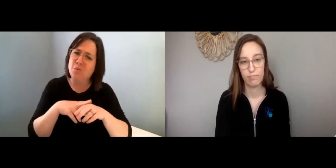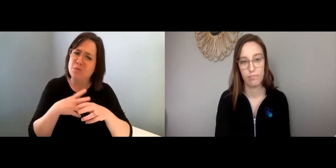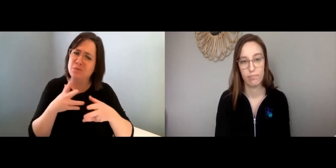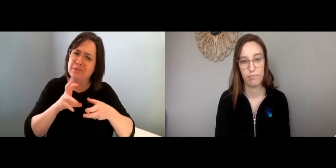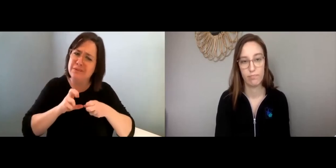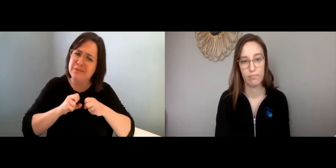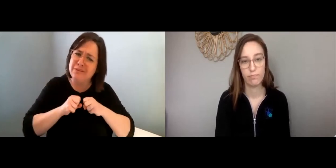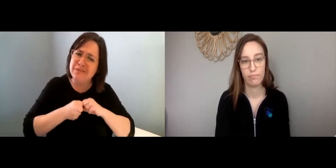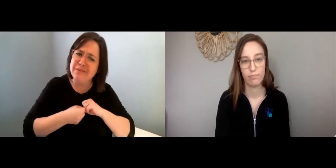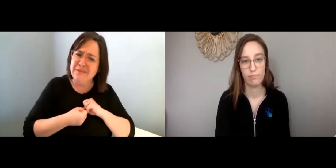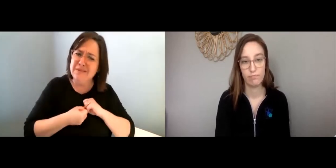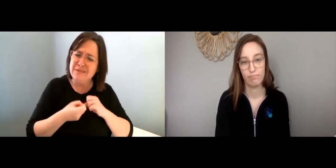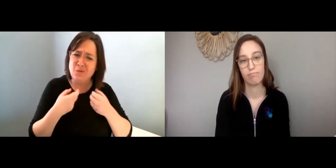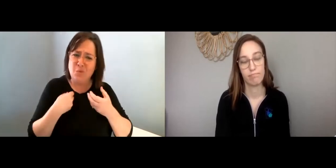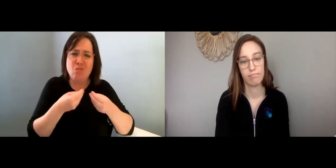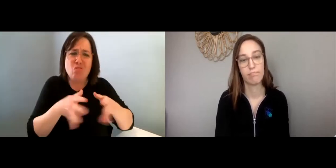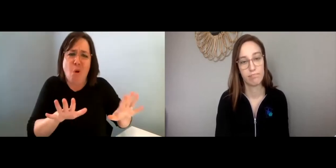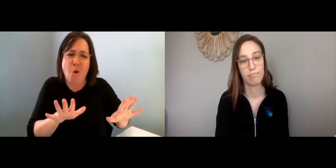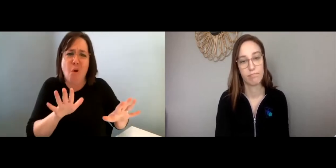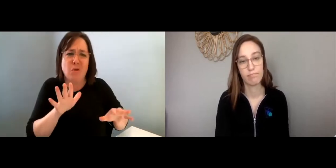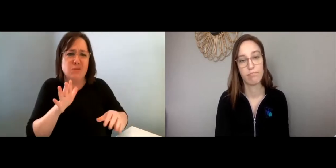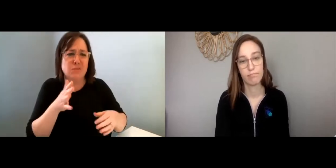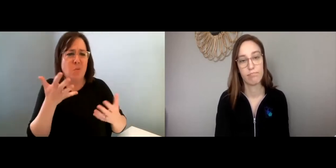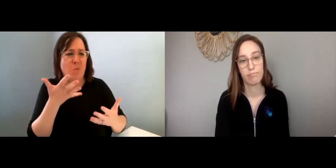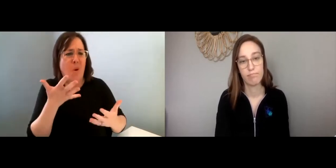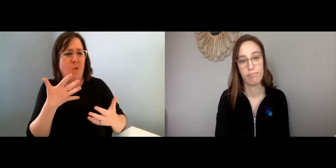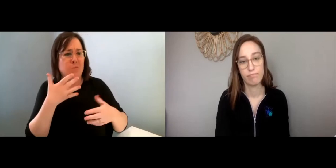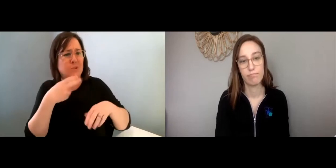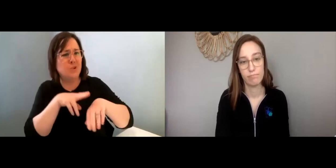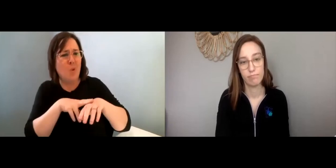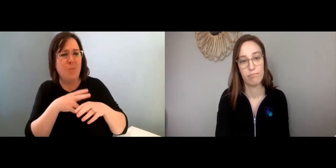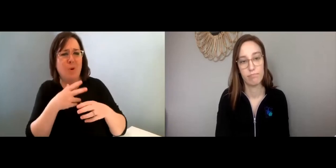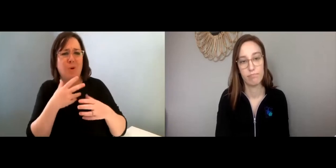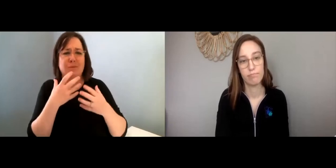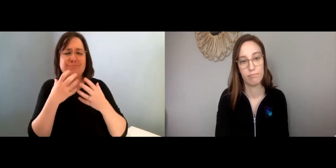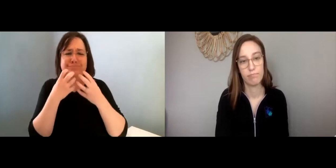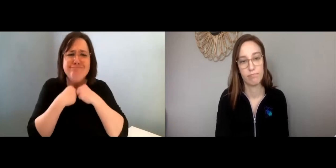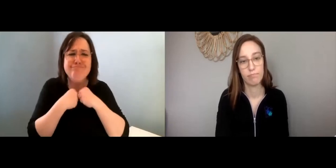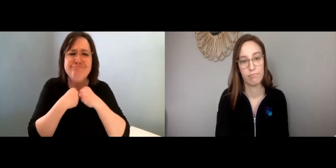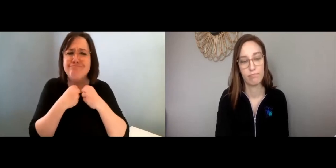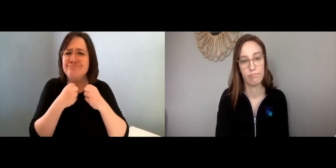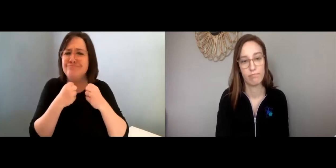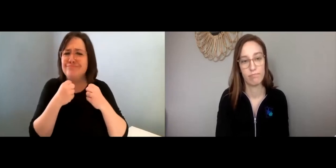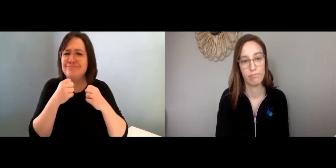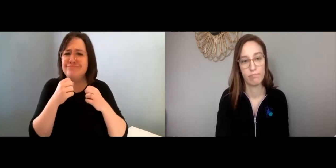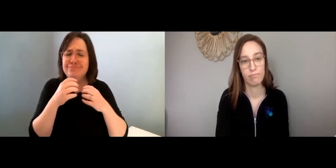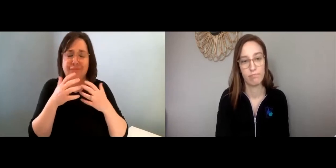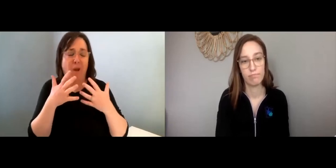So of course it’s normal to grieve that you lost the things that you considered normal.